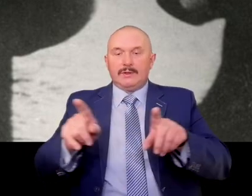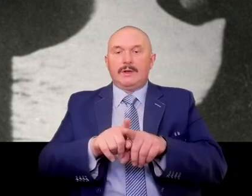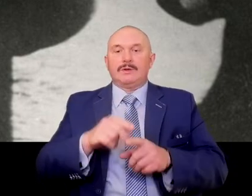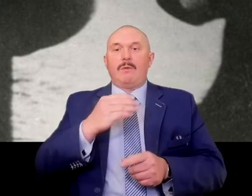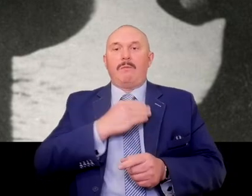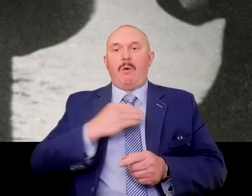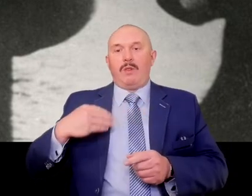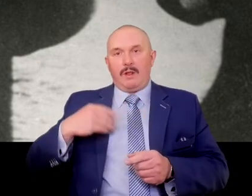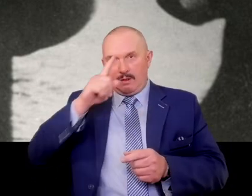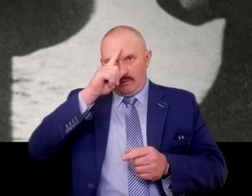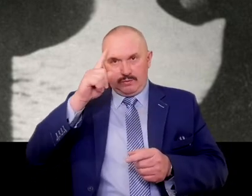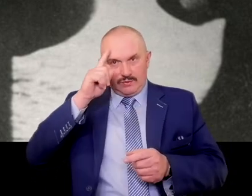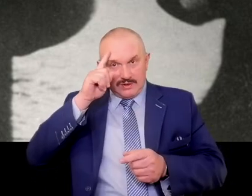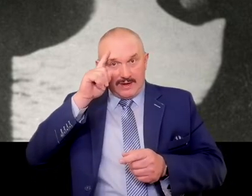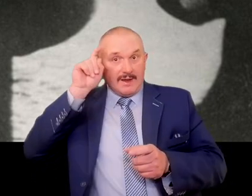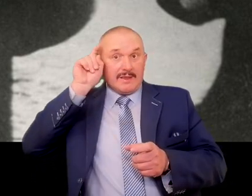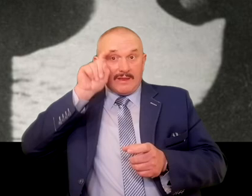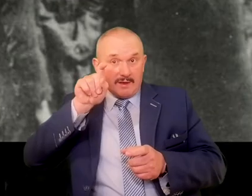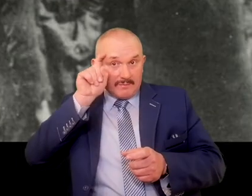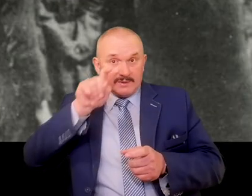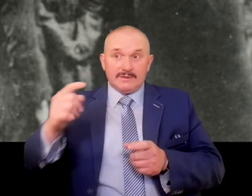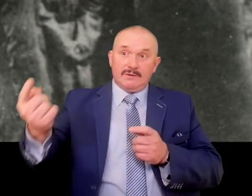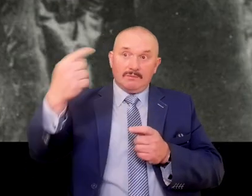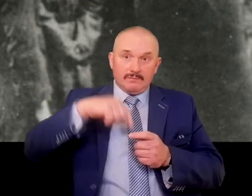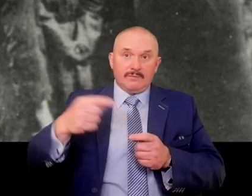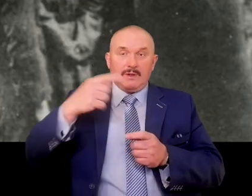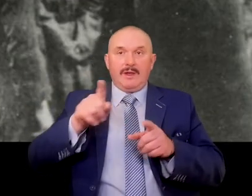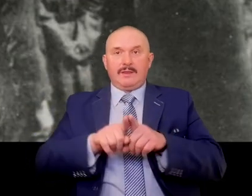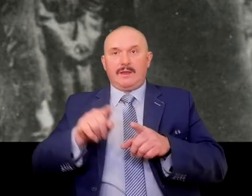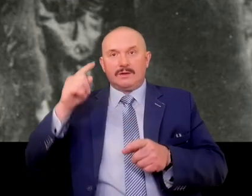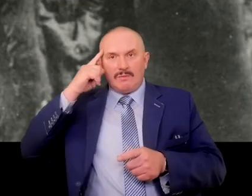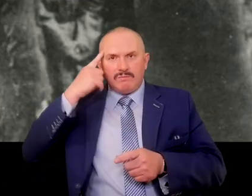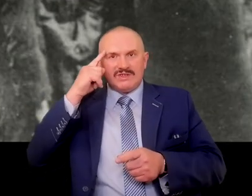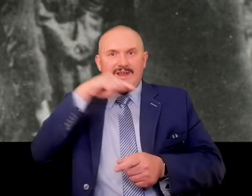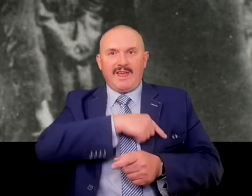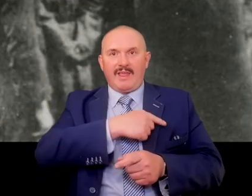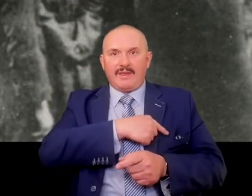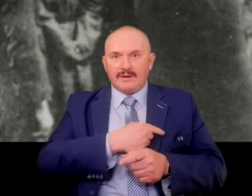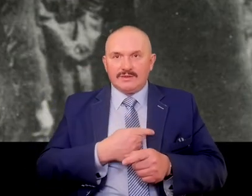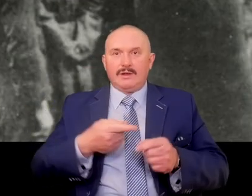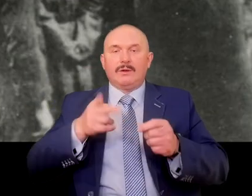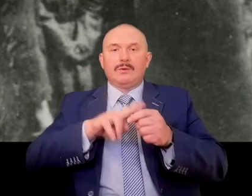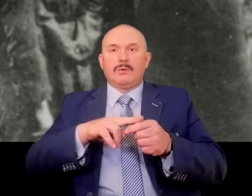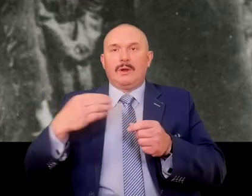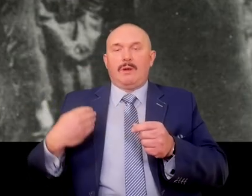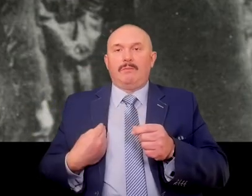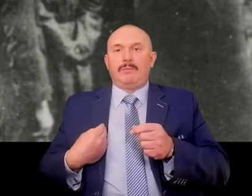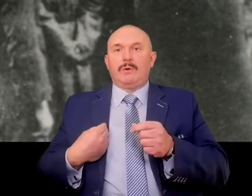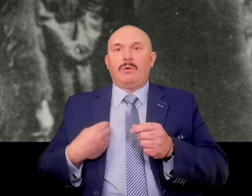as well as residents of psychiatric institutions within the framework of the T4 action,